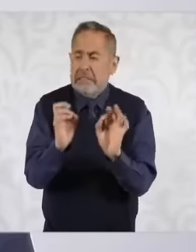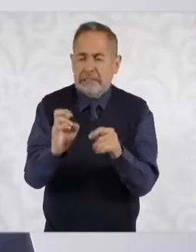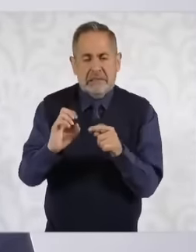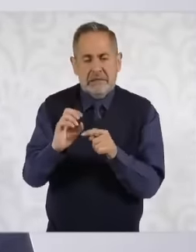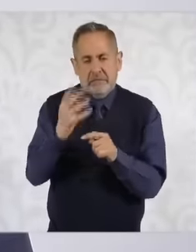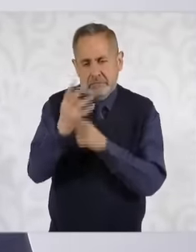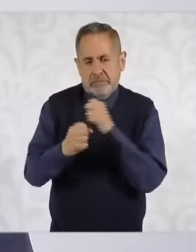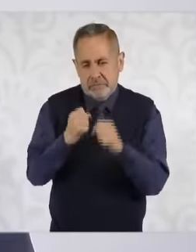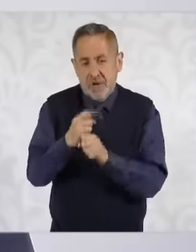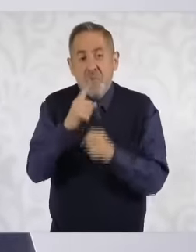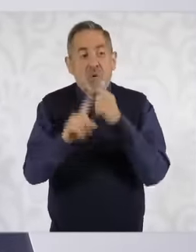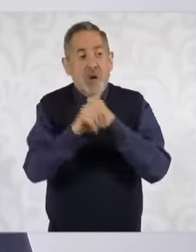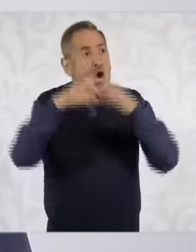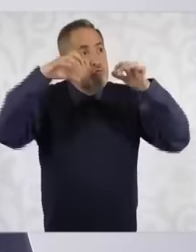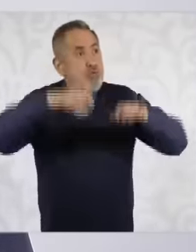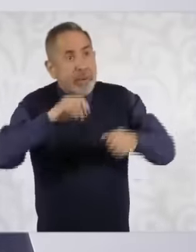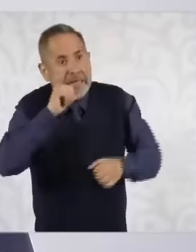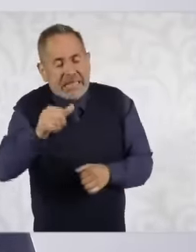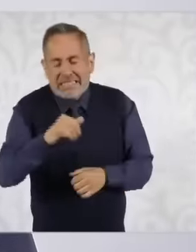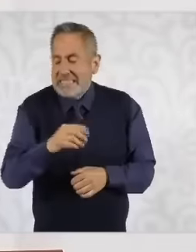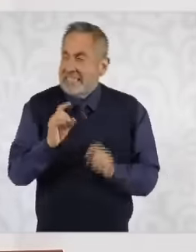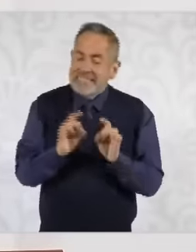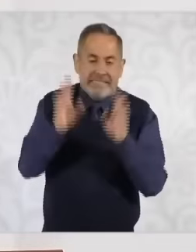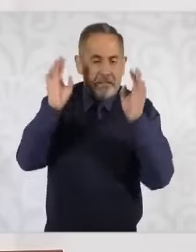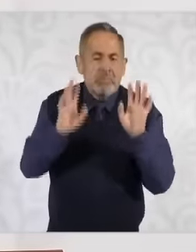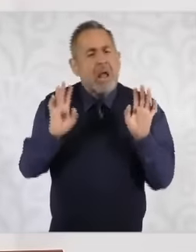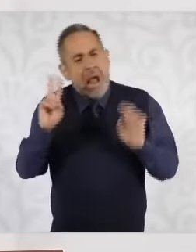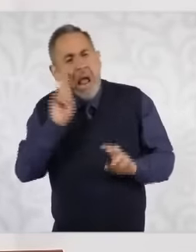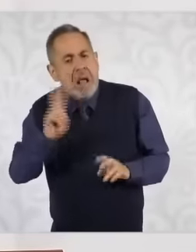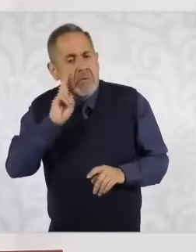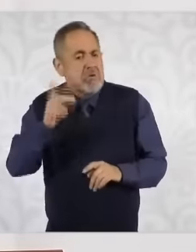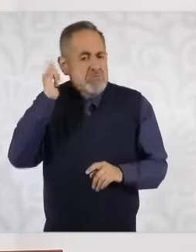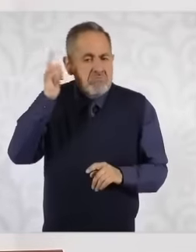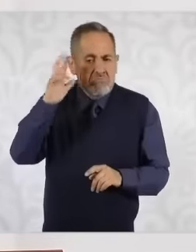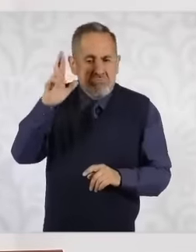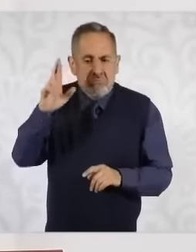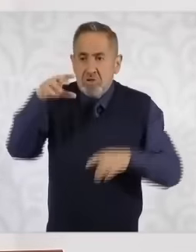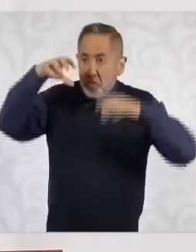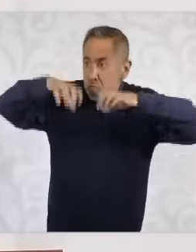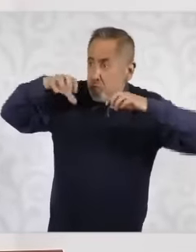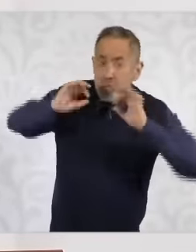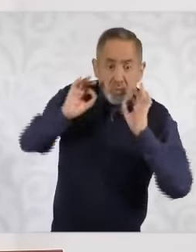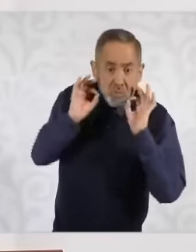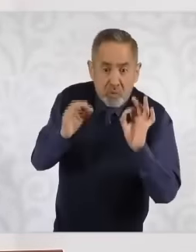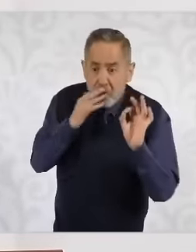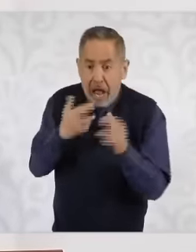is not true about this goal. But yes, if agriculture continues to have water, I believe that